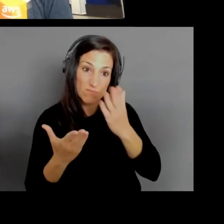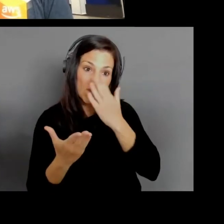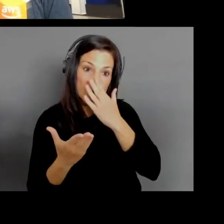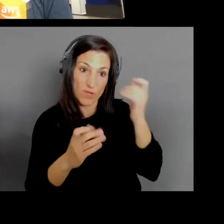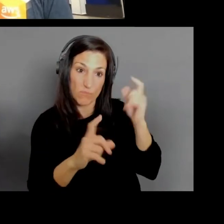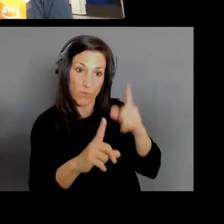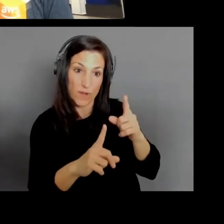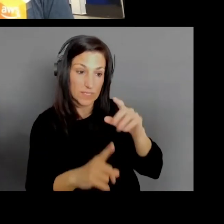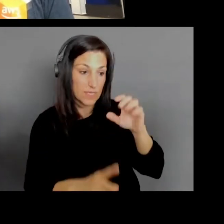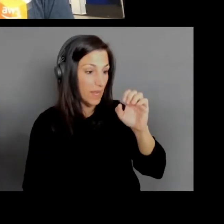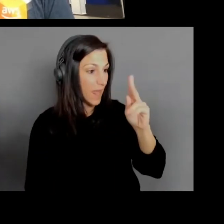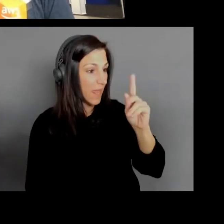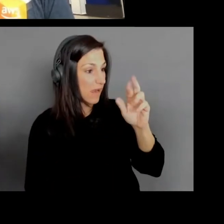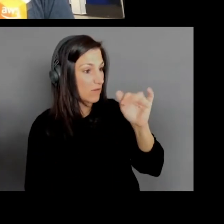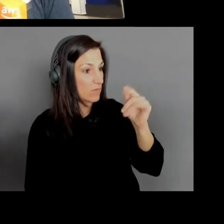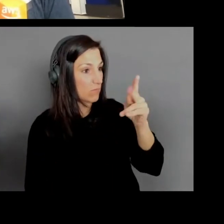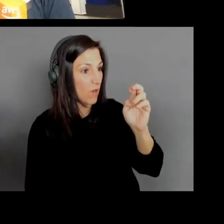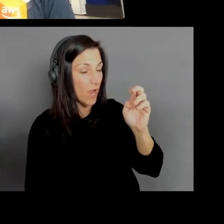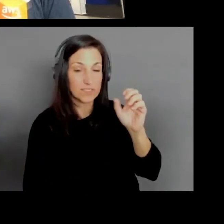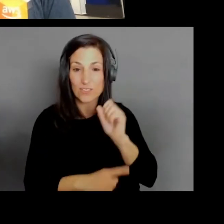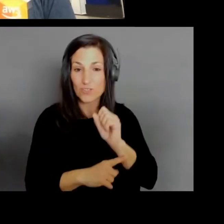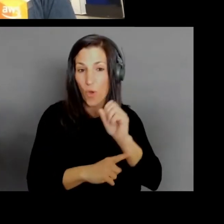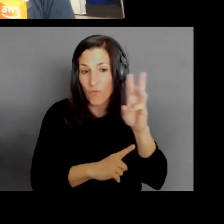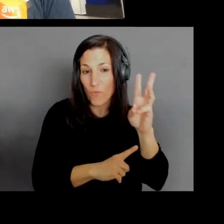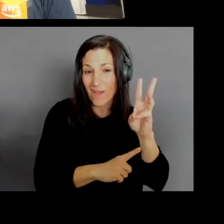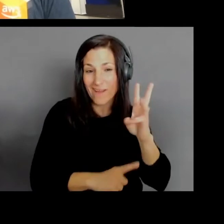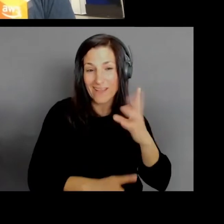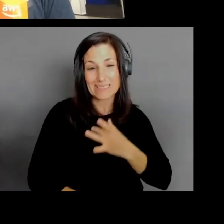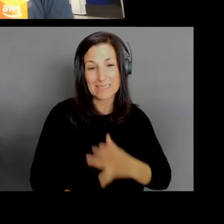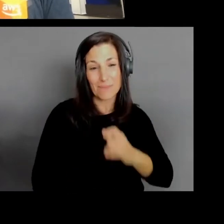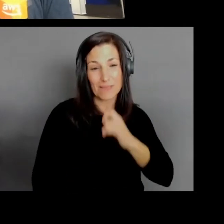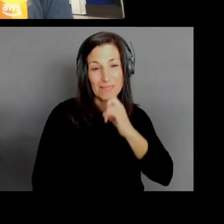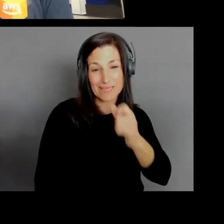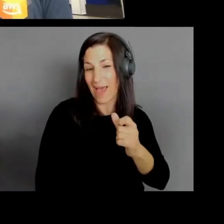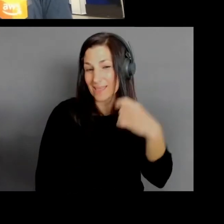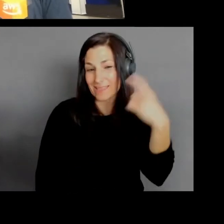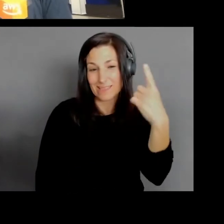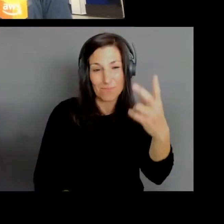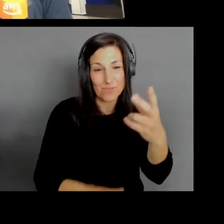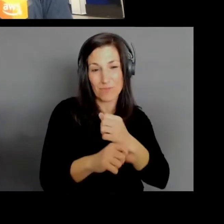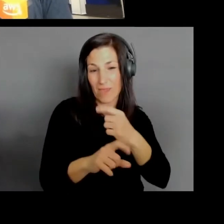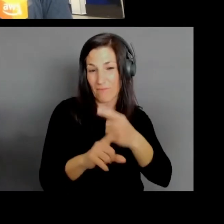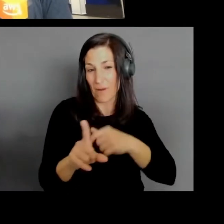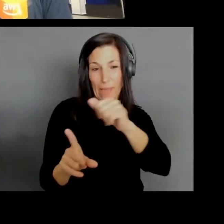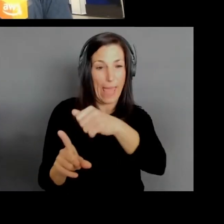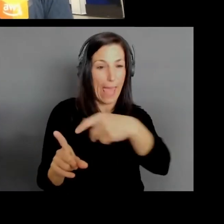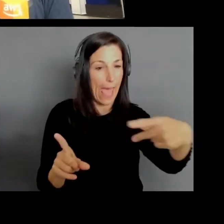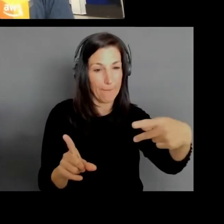that's an app store distribution model. So a lot of our customers, however, start there.